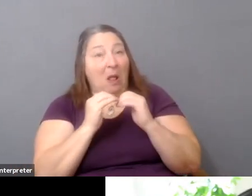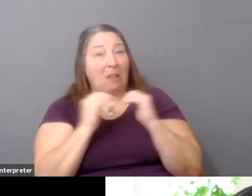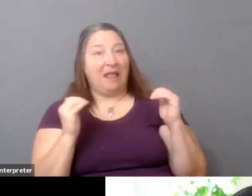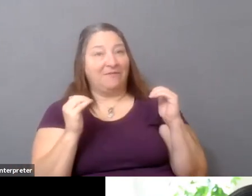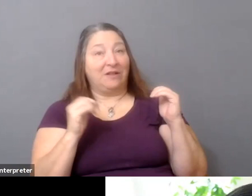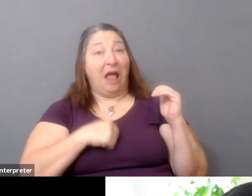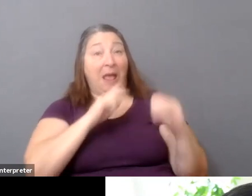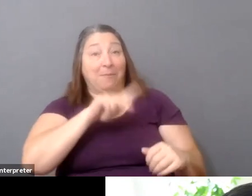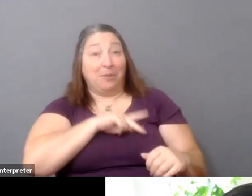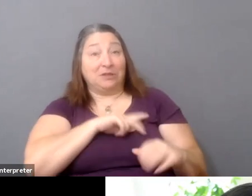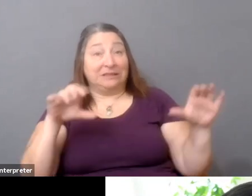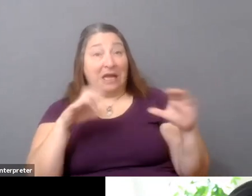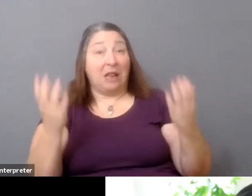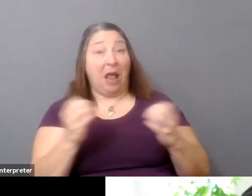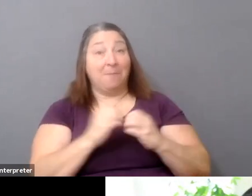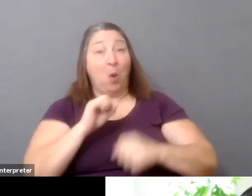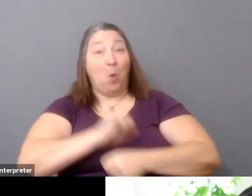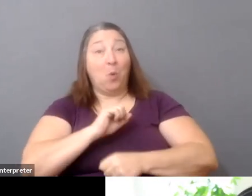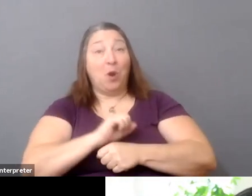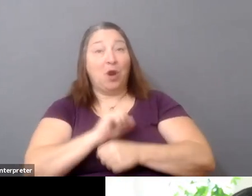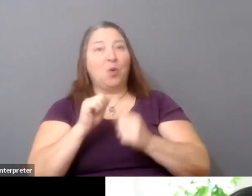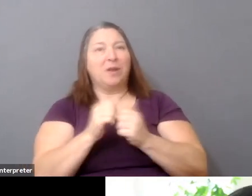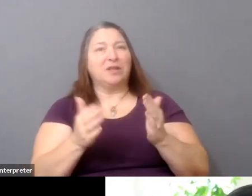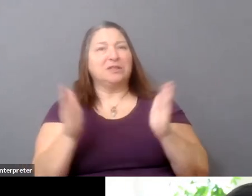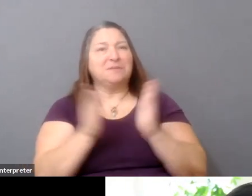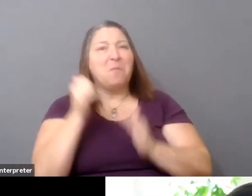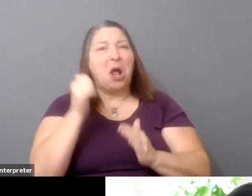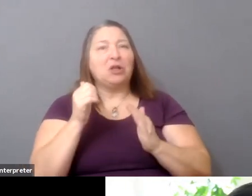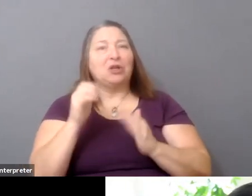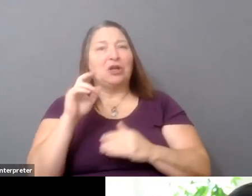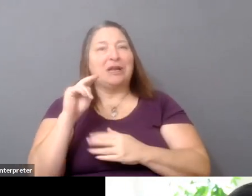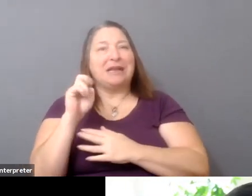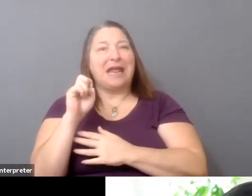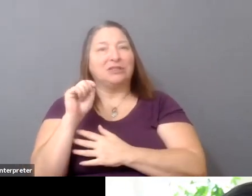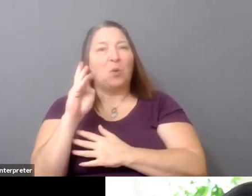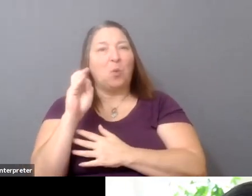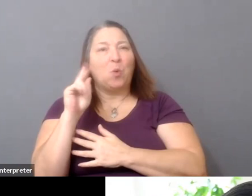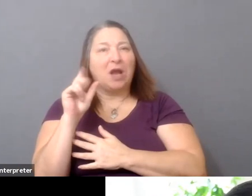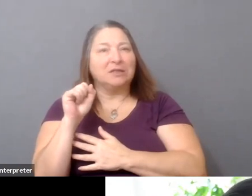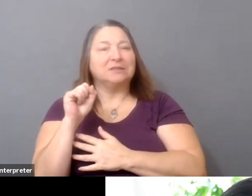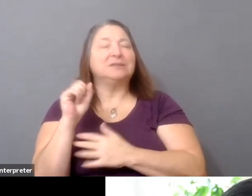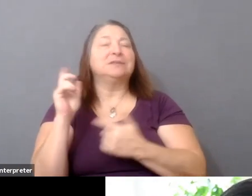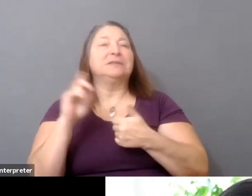done a lot more work with smaller-scale networks, whether that's in the service of educating people